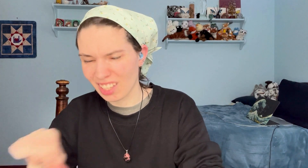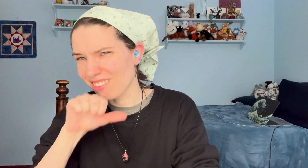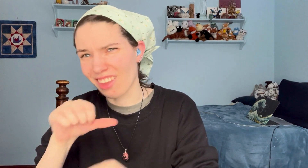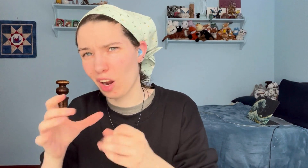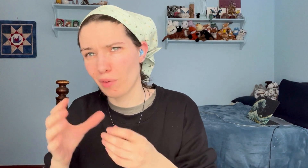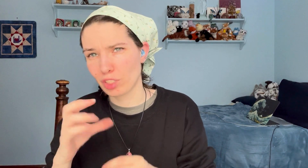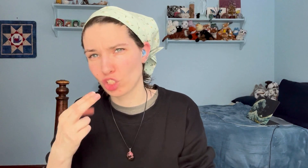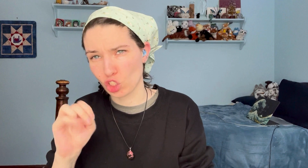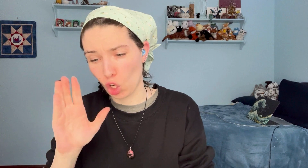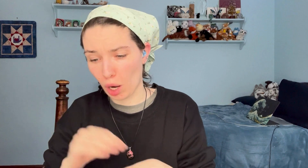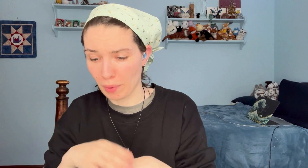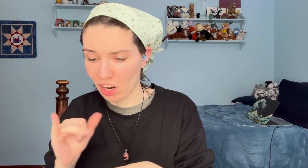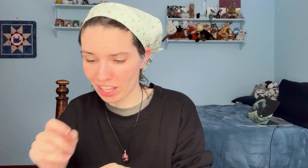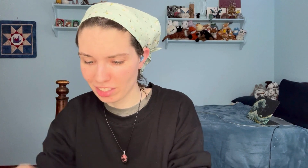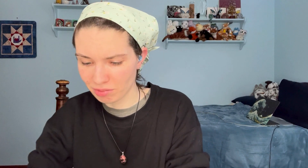I love the charm on it